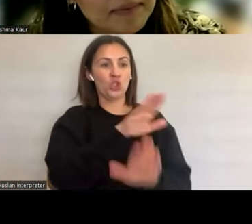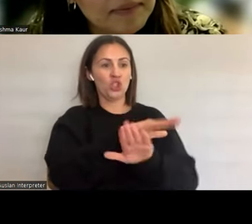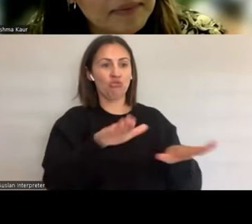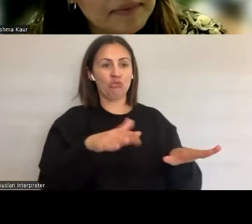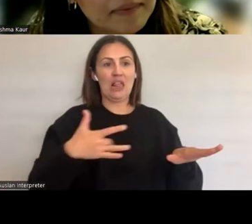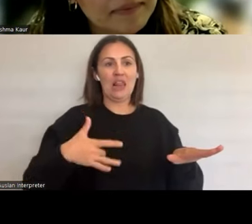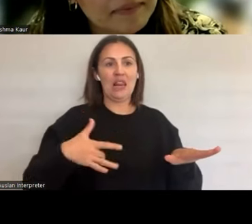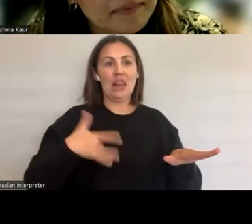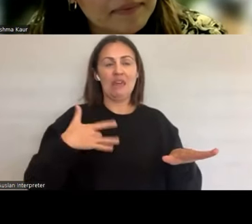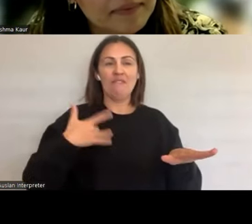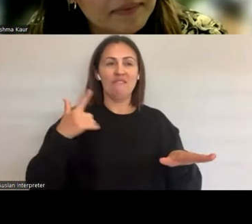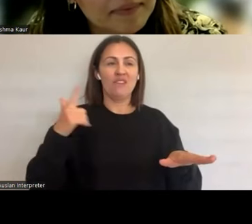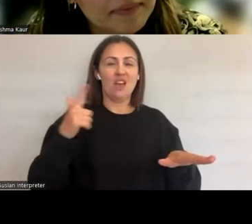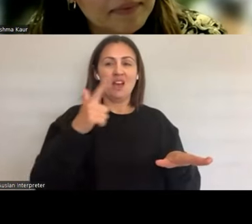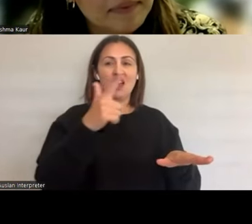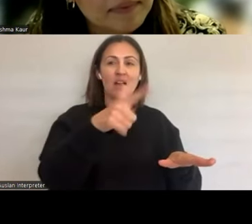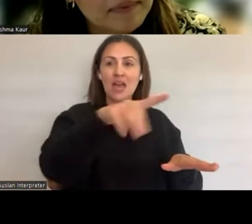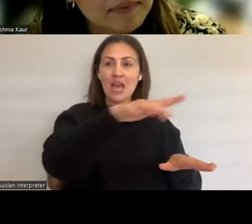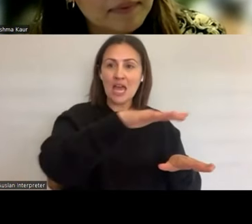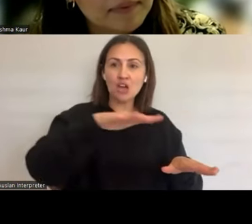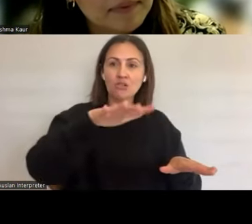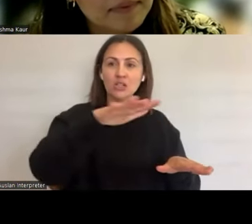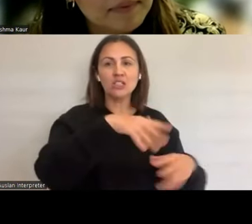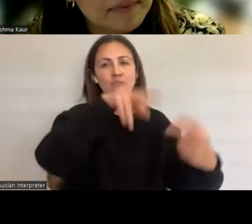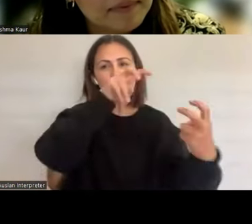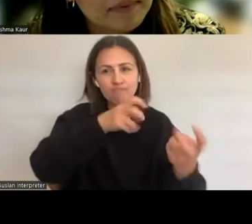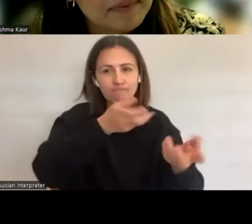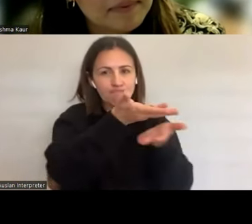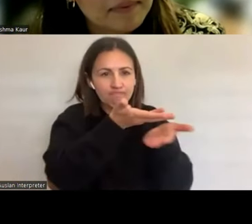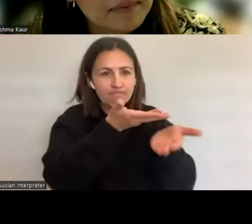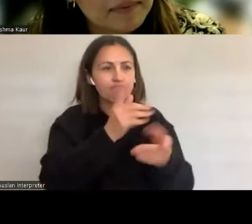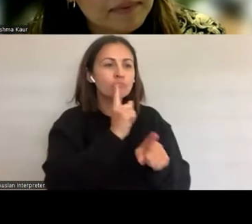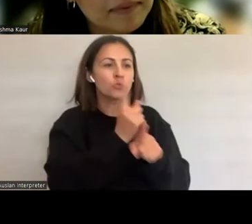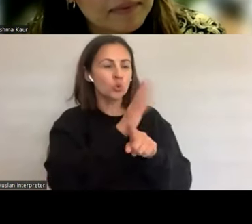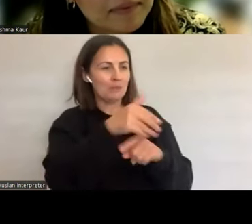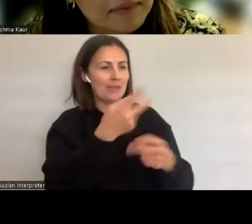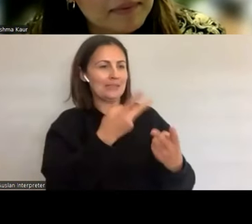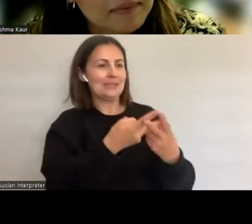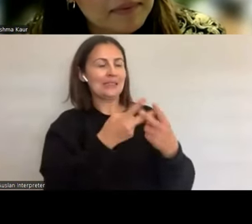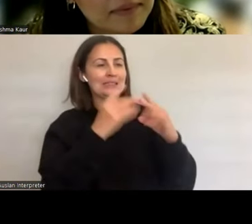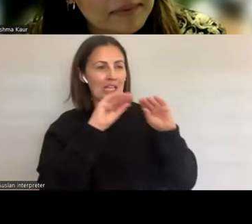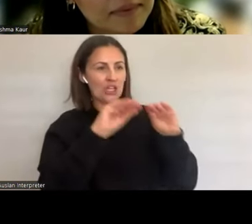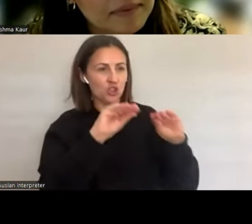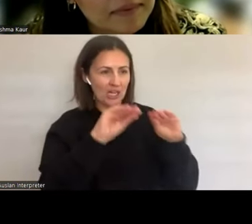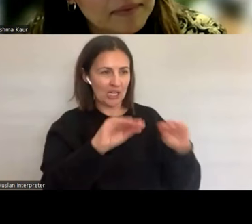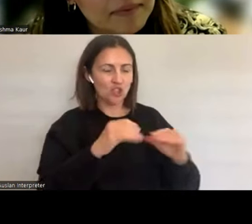to engage with them around their education. And quite often it's it's significantly limited.